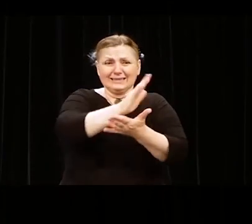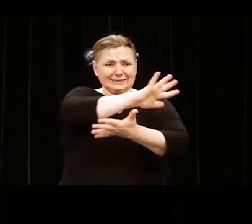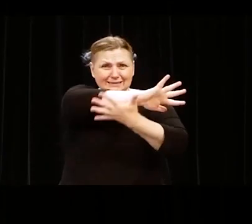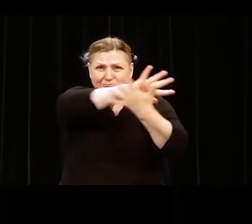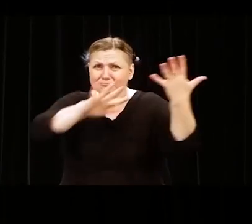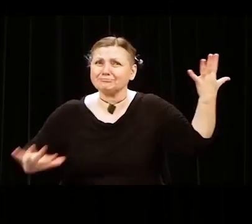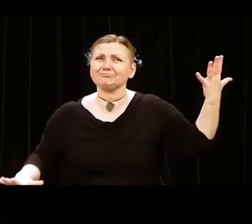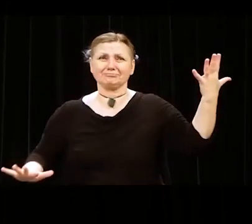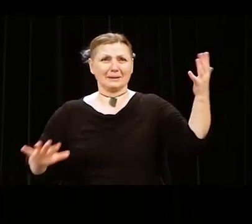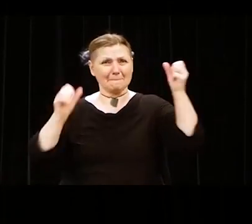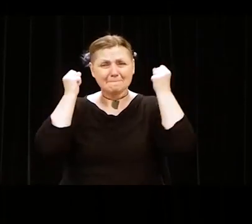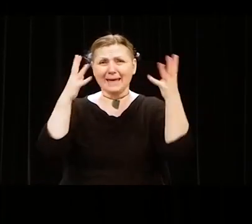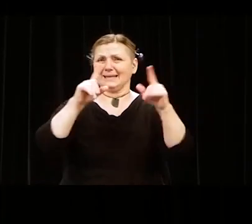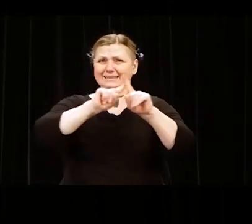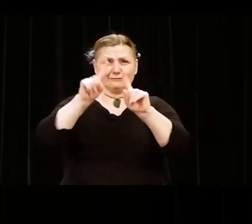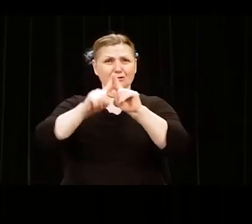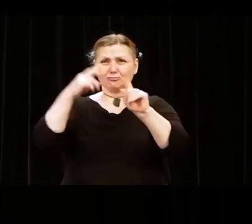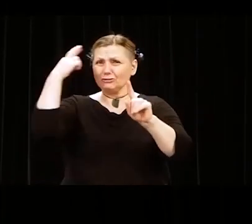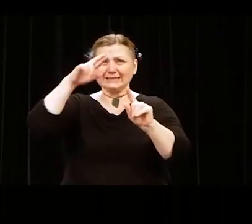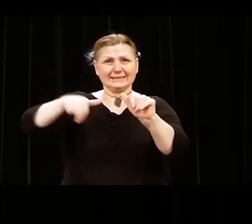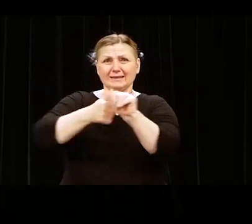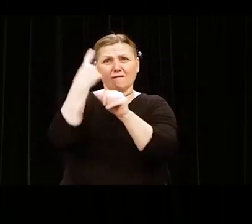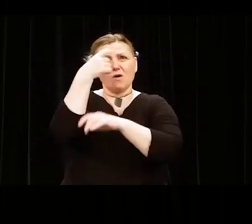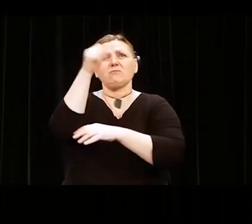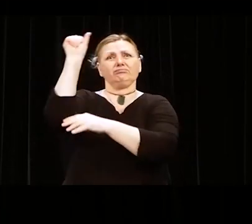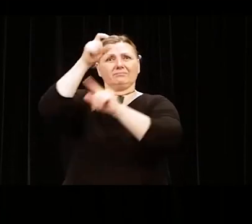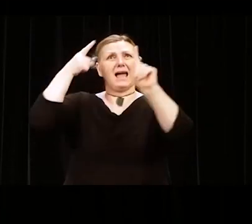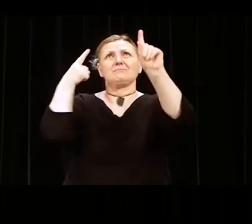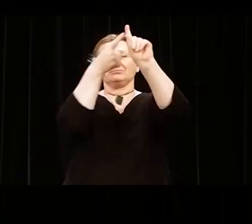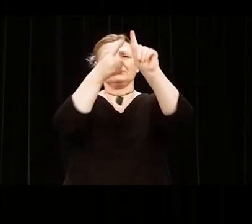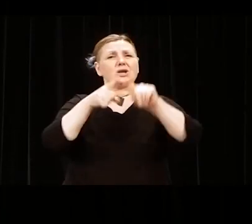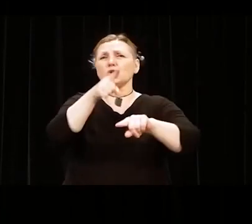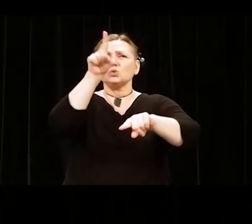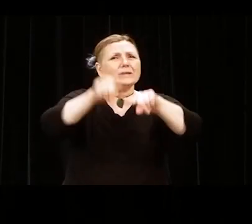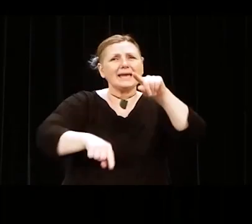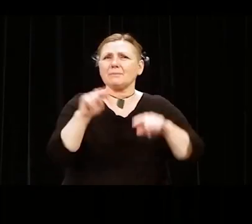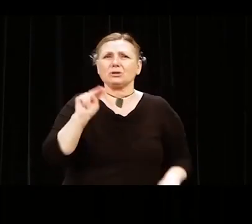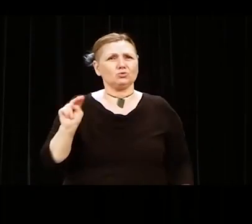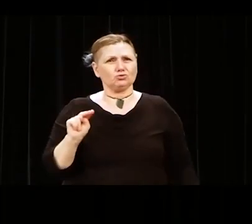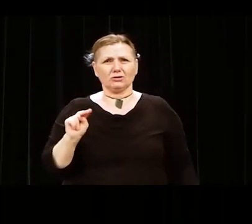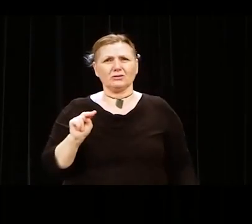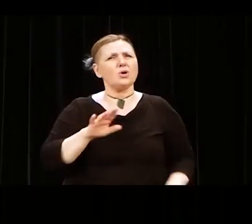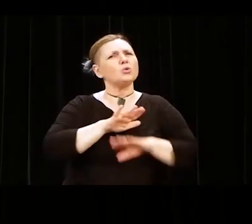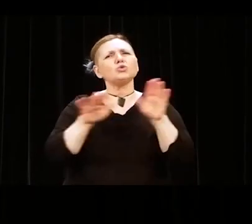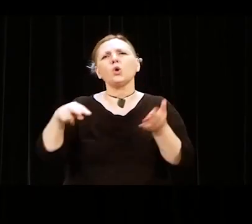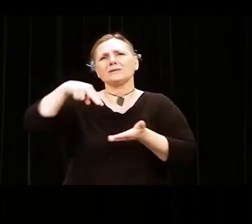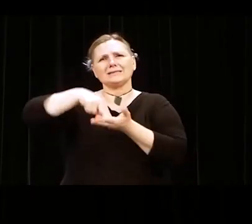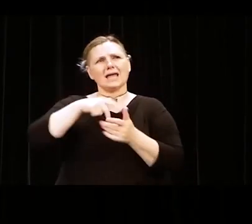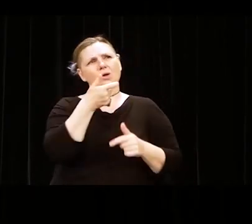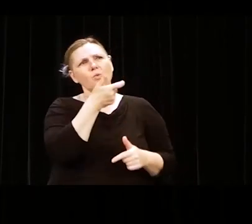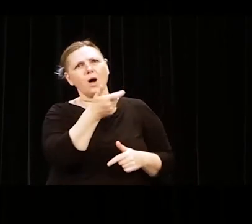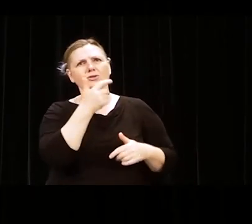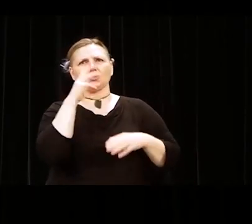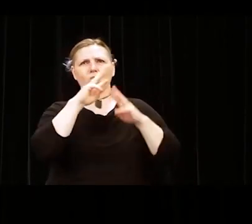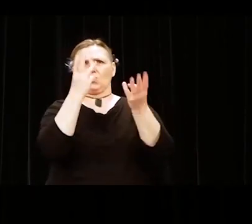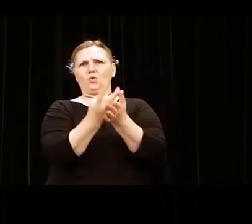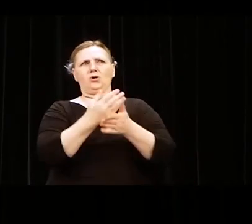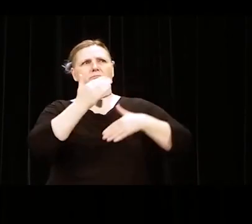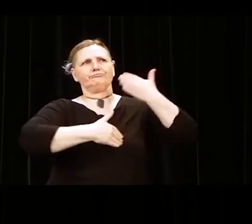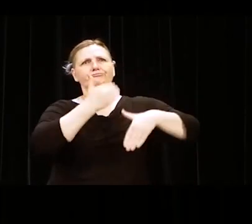You can't be neutral. Don't be a bystander. Give yourself to humanity and solidarity.